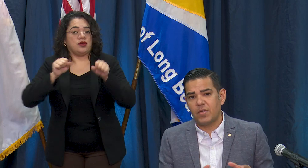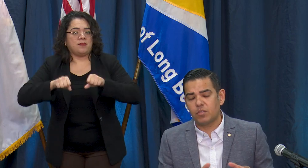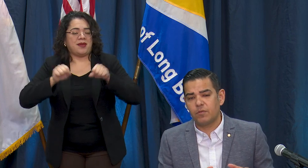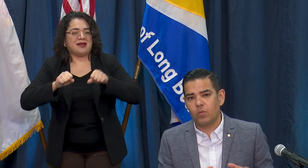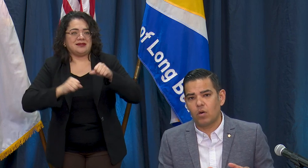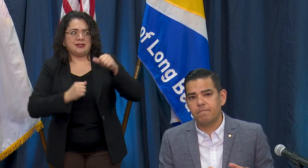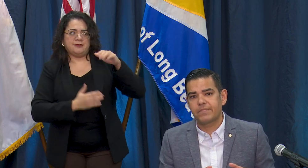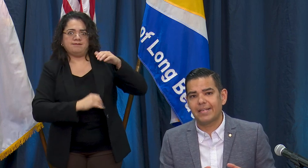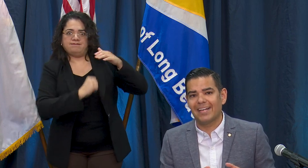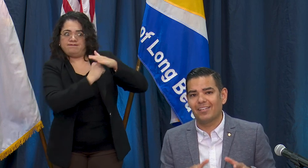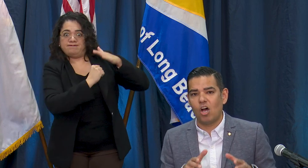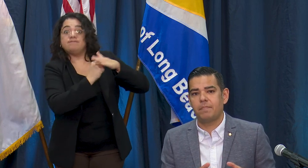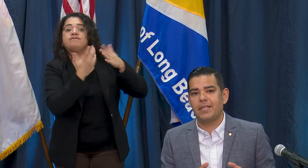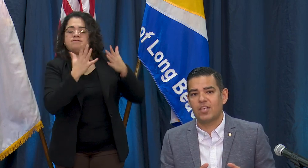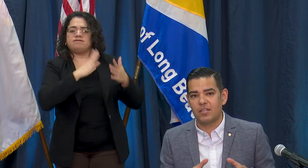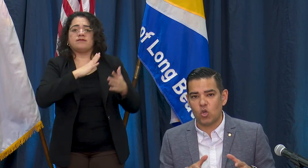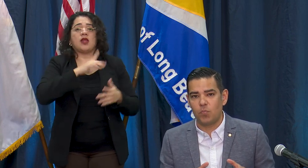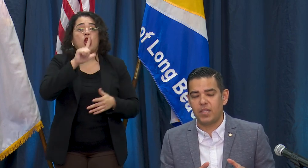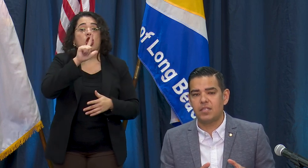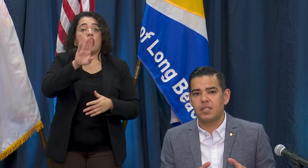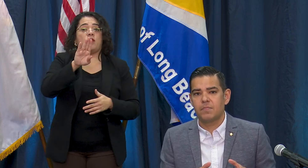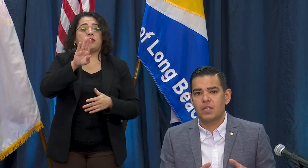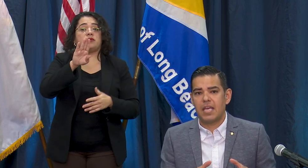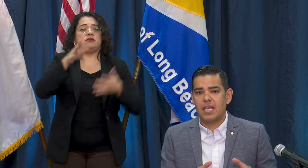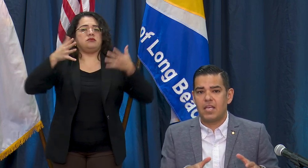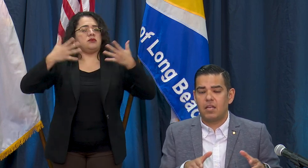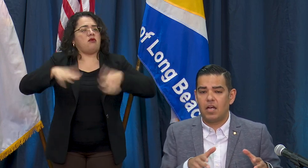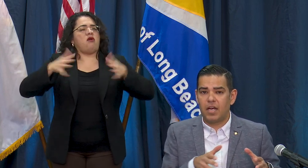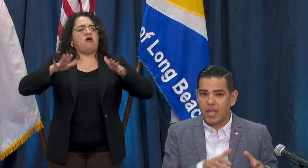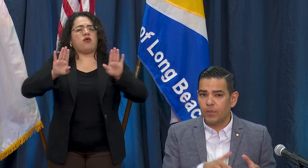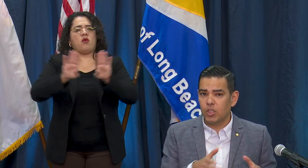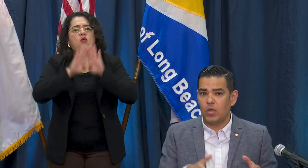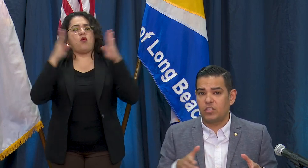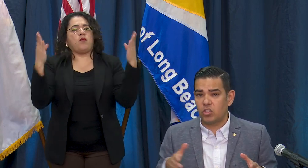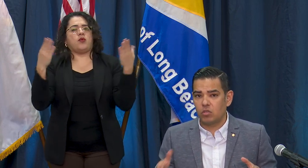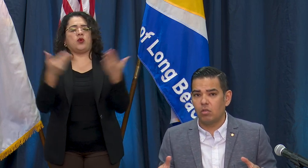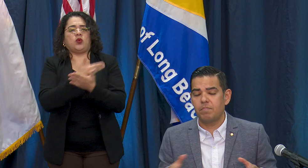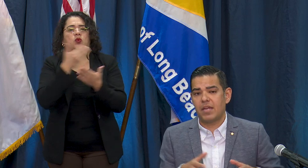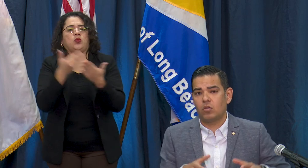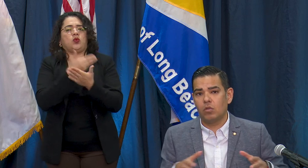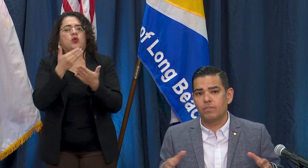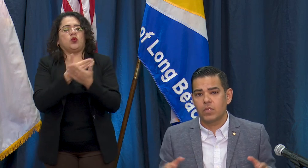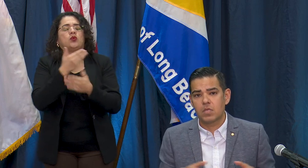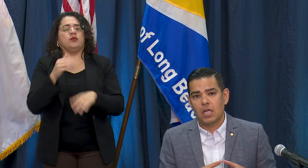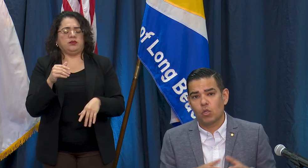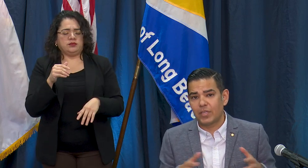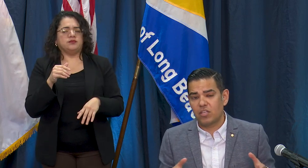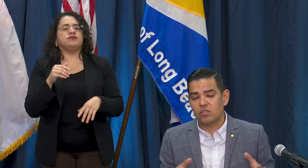mentioned before Long Beach has opened a couple new additional medical locations